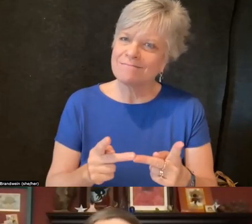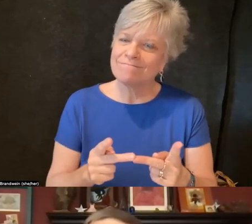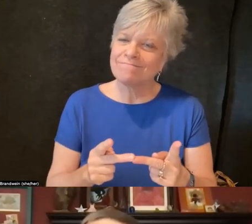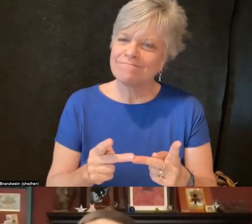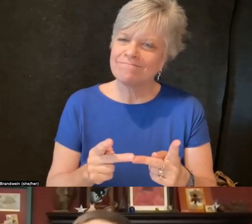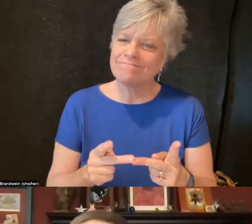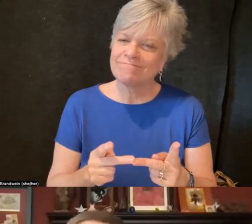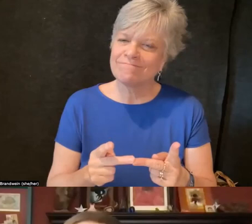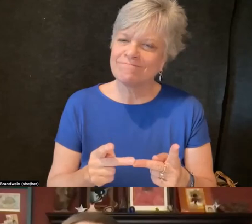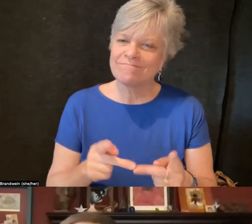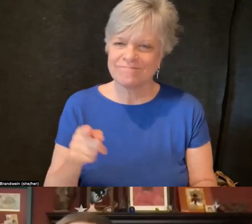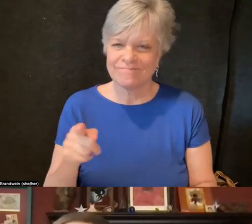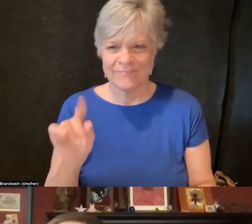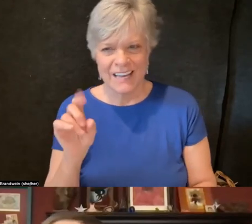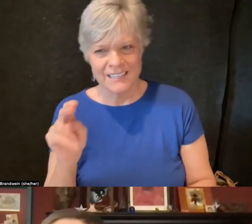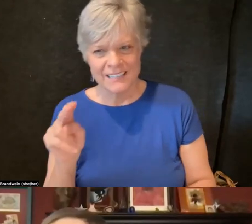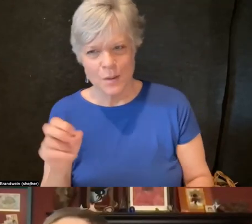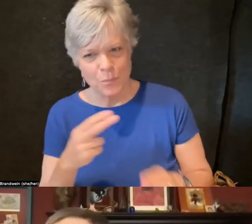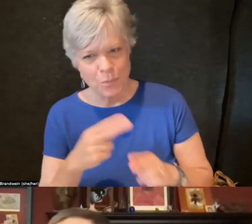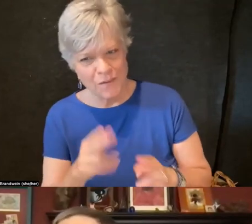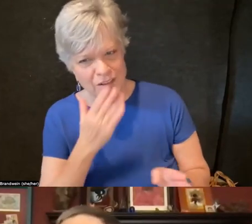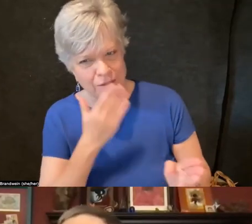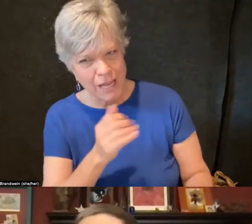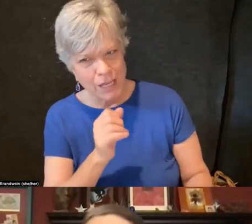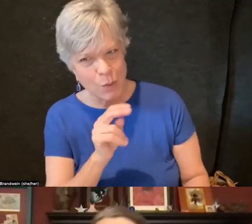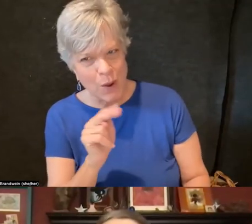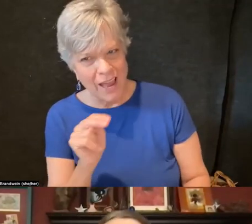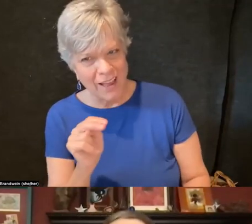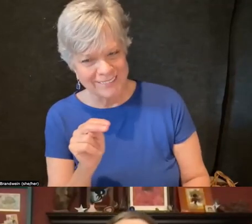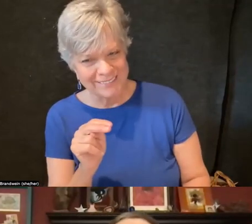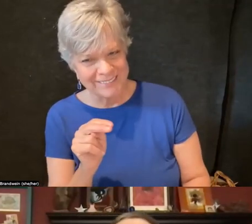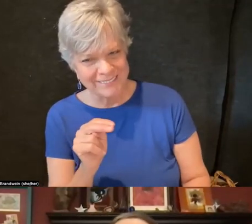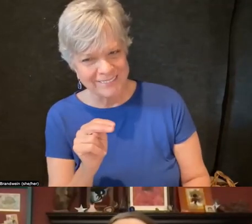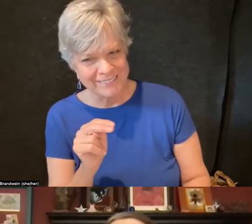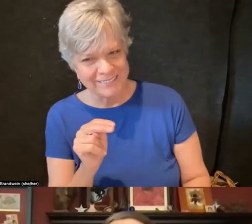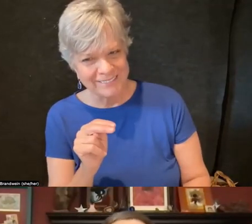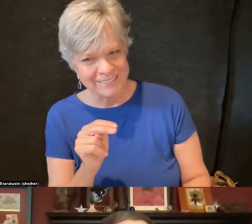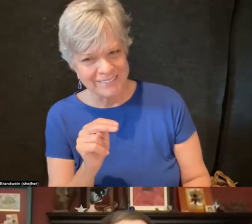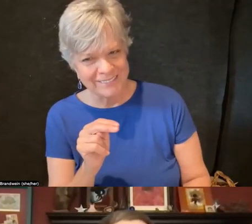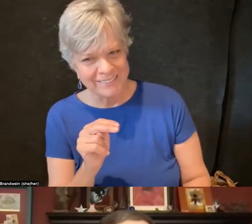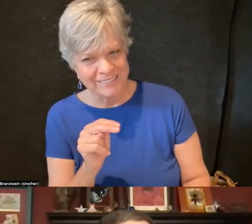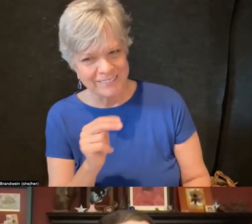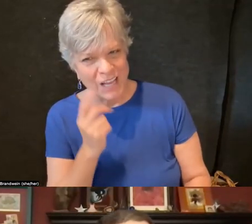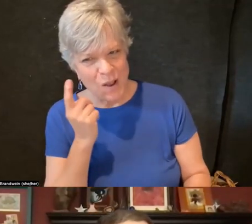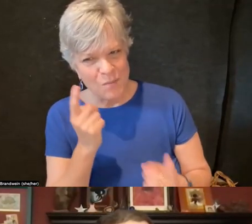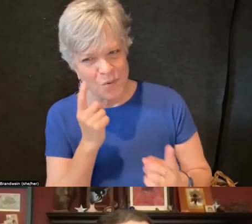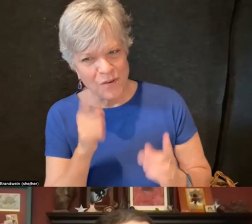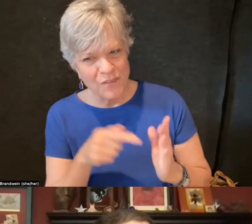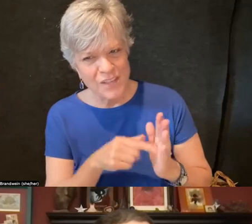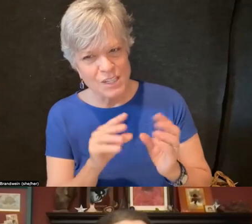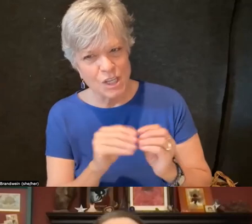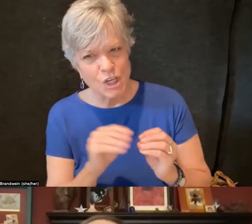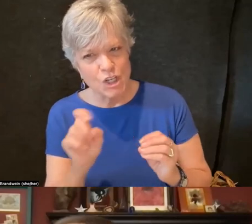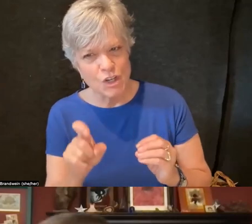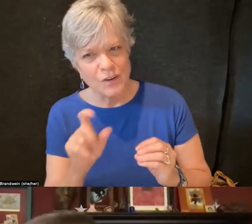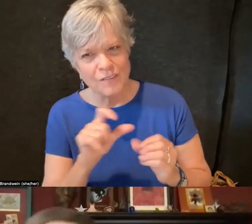I want to briefly say thank you, Ann. This is Diane again. I'm wondering if this session should have been three hours long.